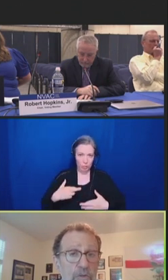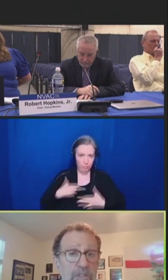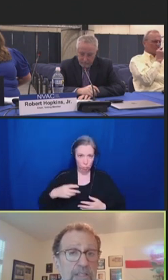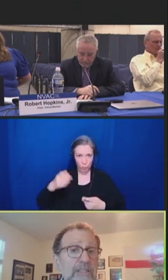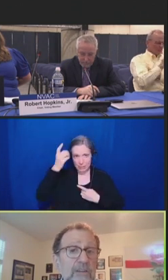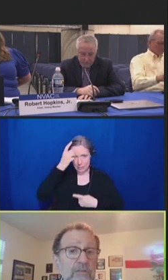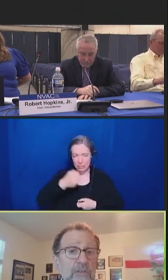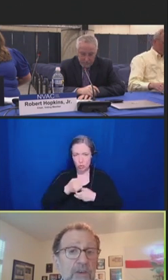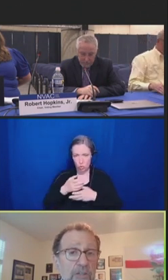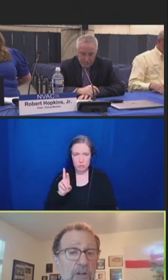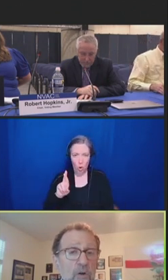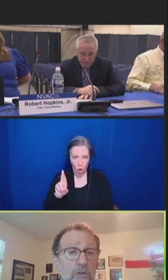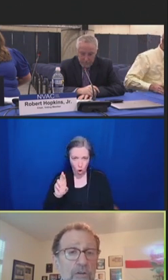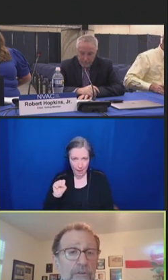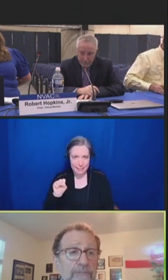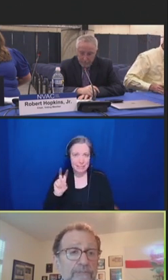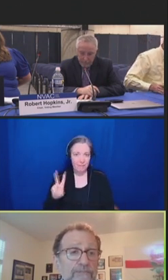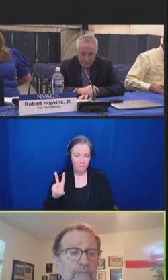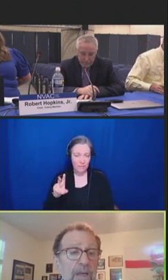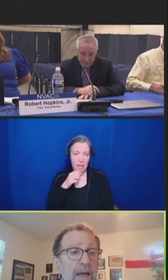individuals 60 years of age and older.